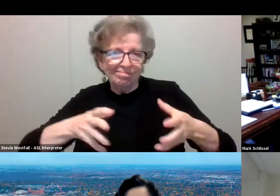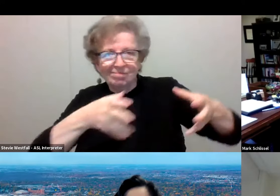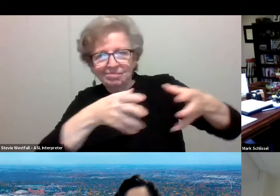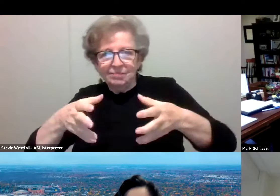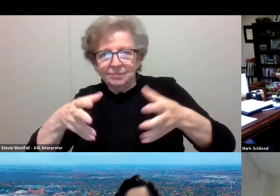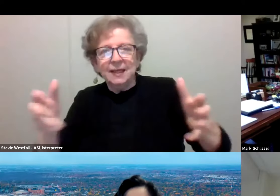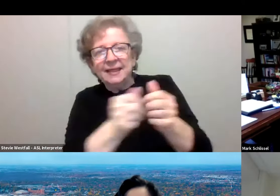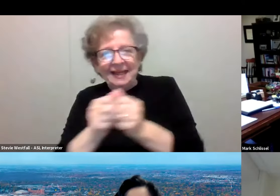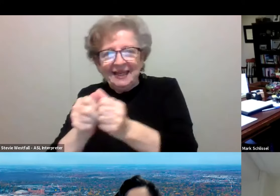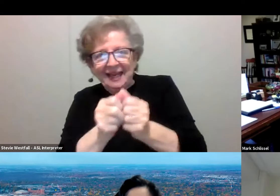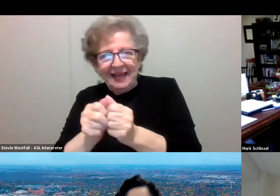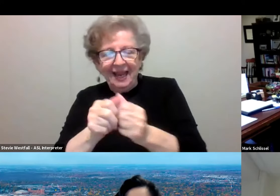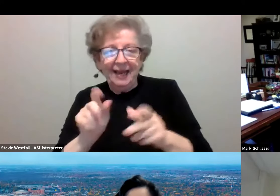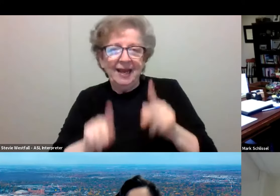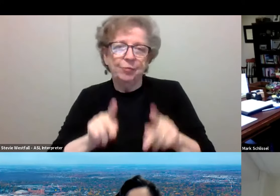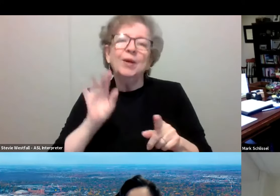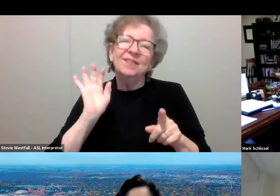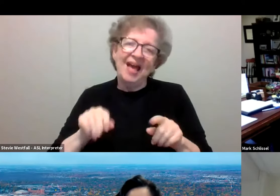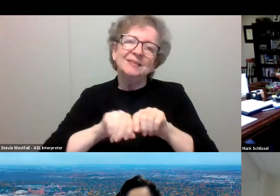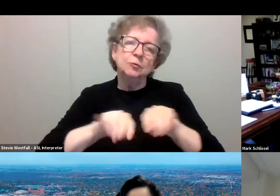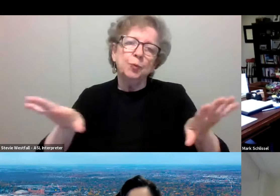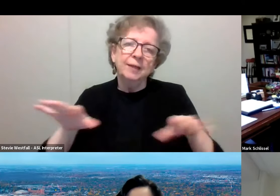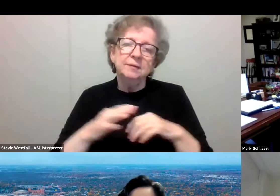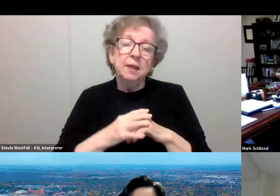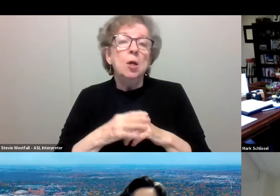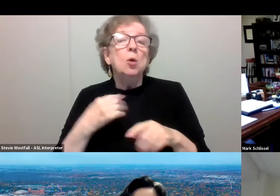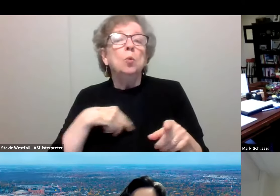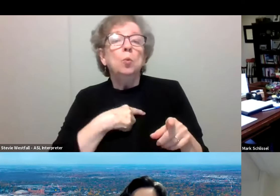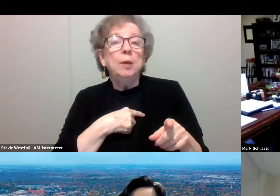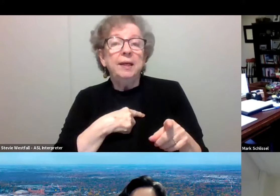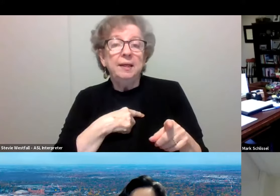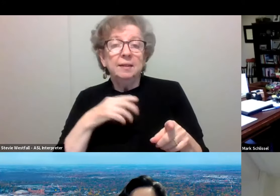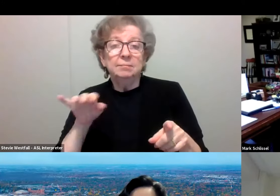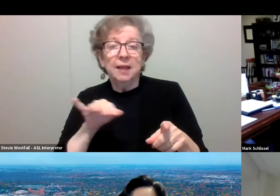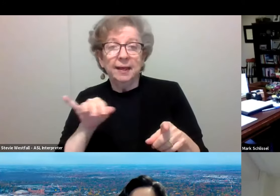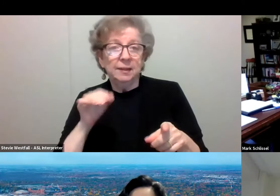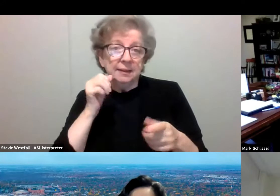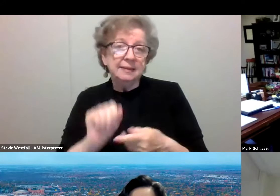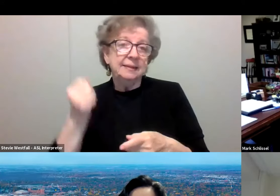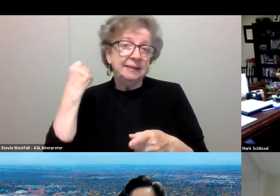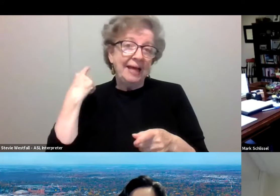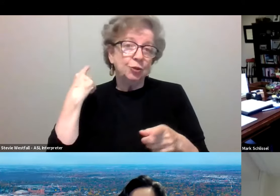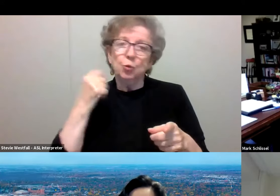and you know, we haven't, just as was the case last year, we haven't seen evidence of spread